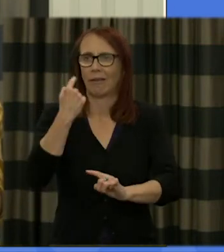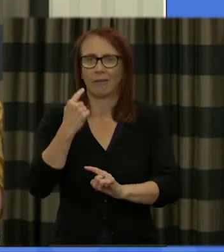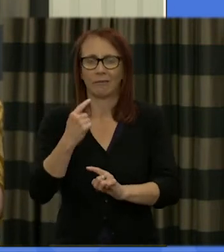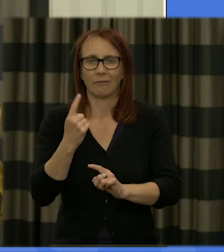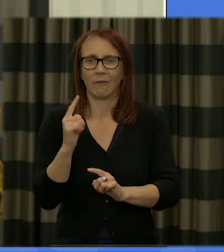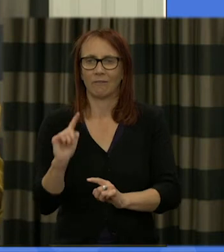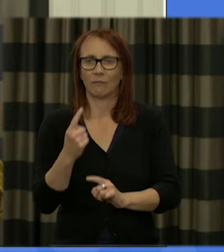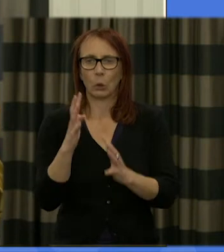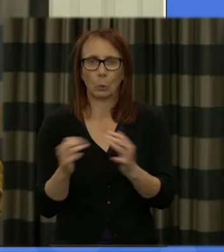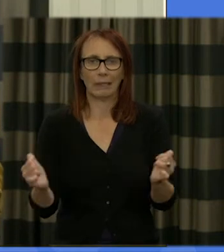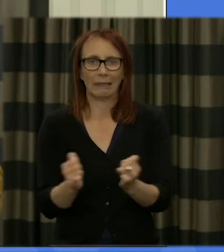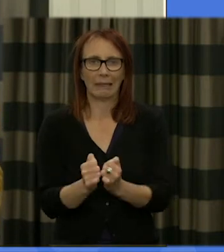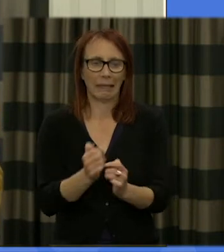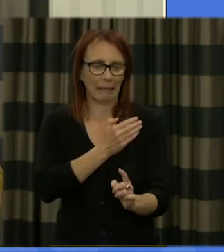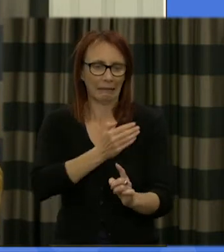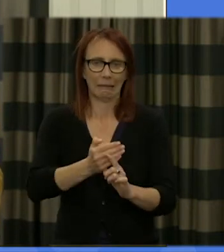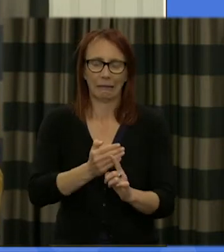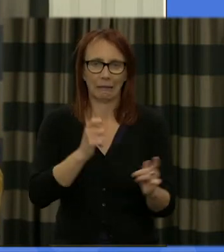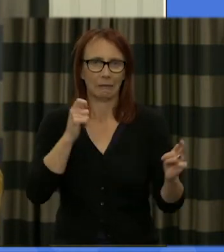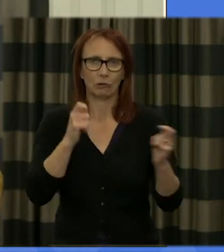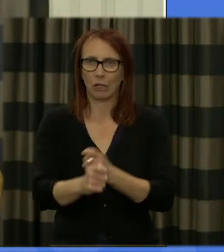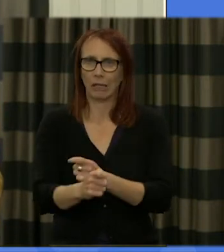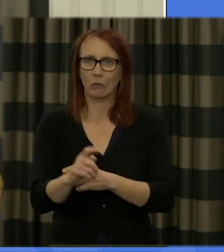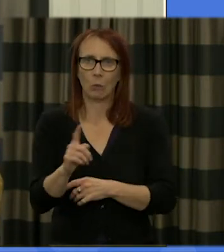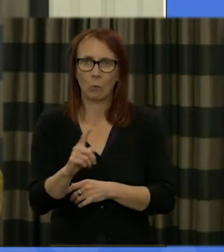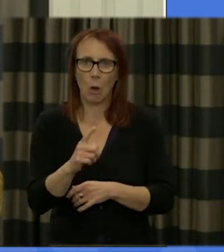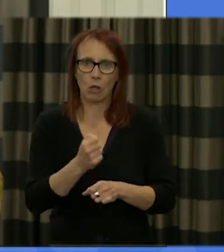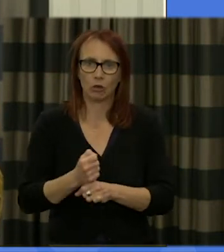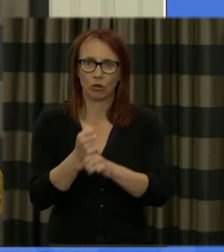have been the constitutional implications of the result of the